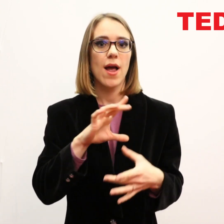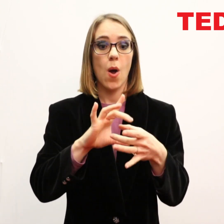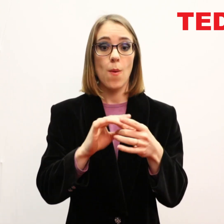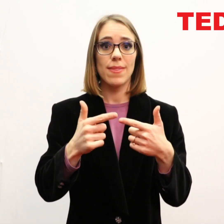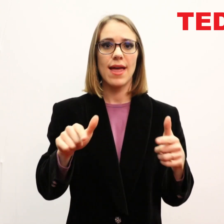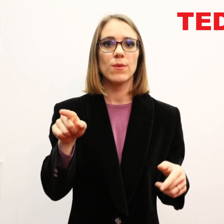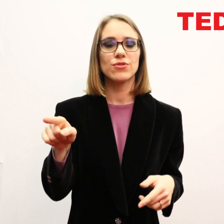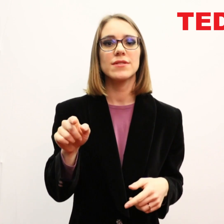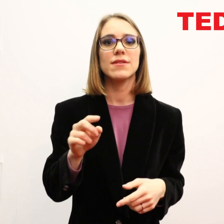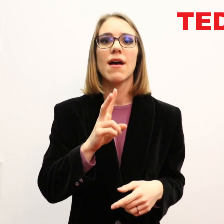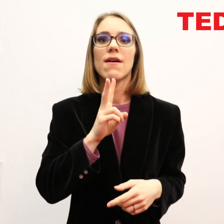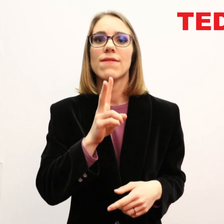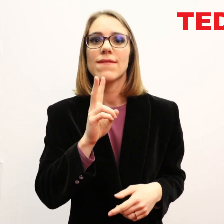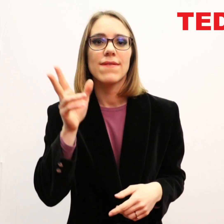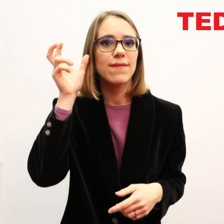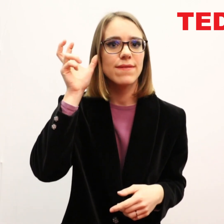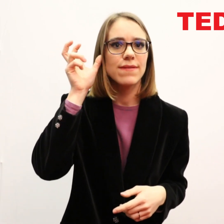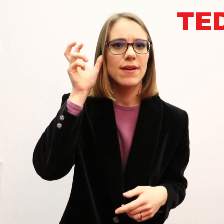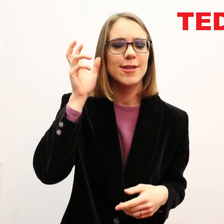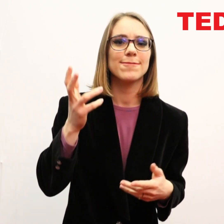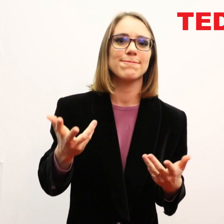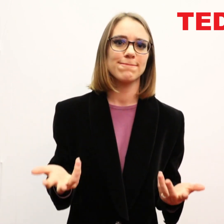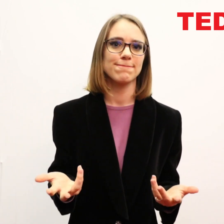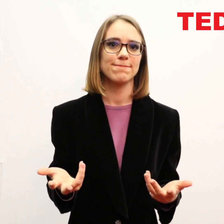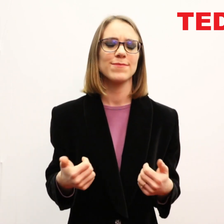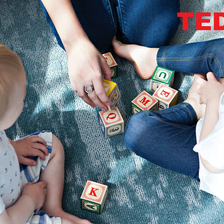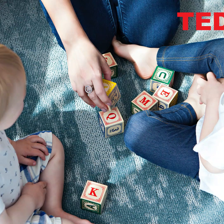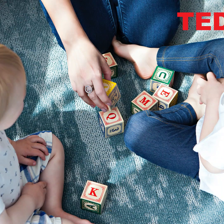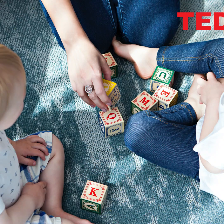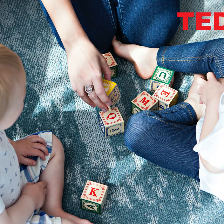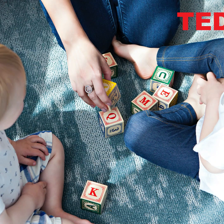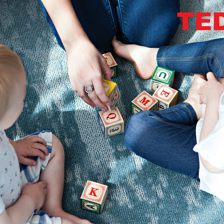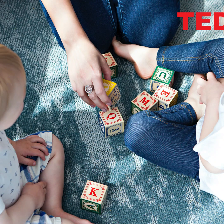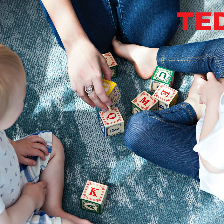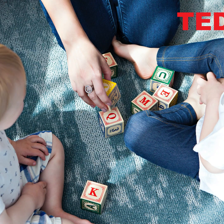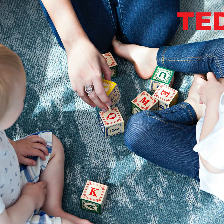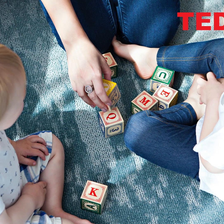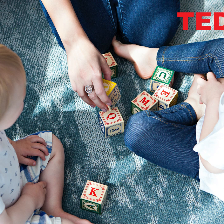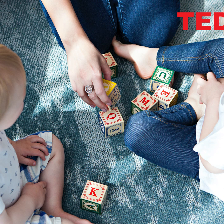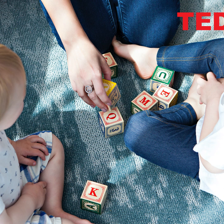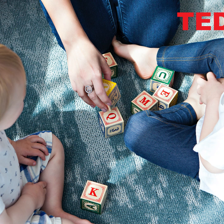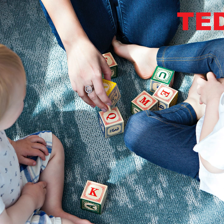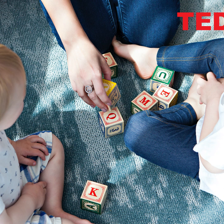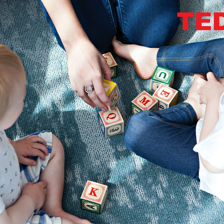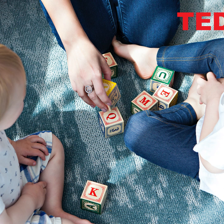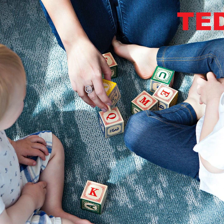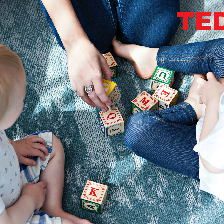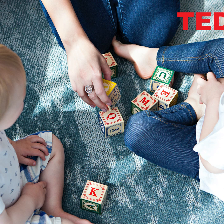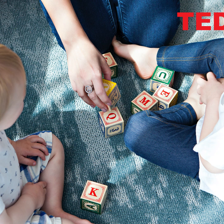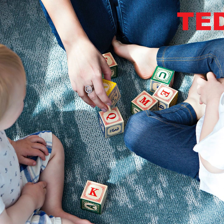because most home languages are verbal or auditory. For the child to develop in all aspects of his life,